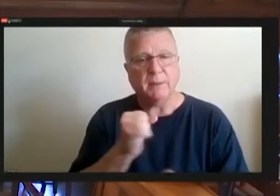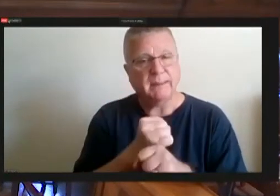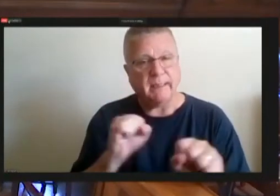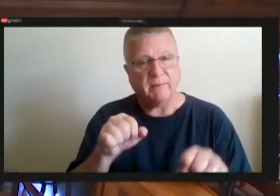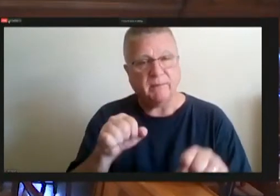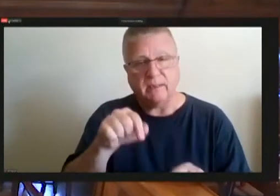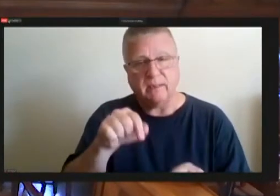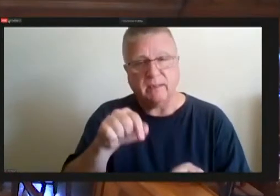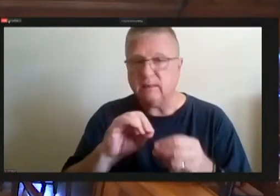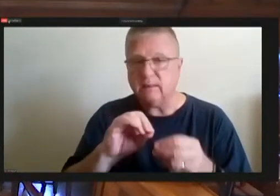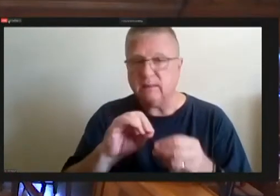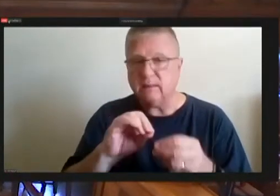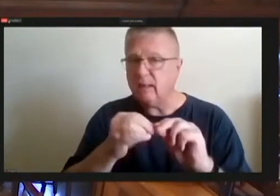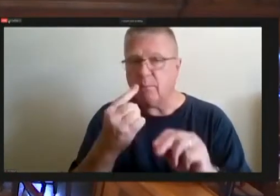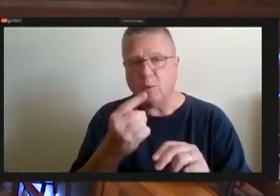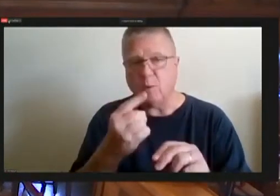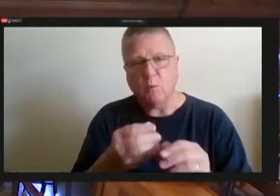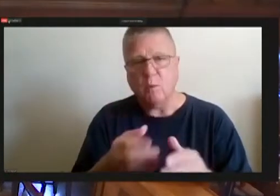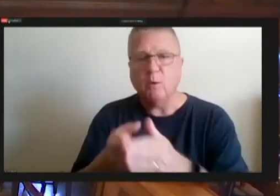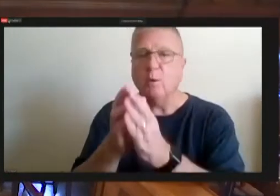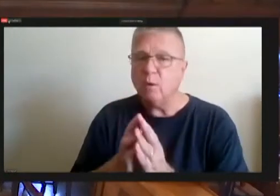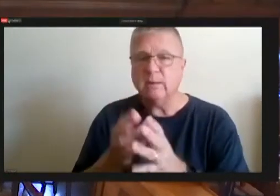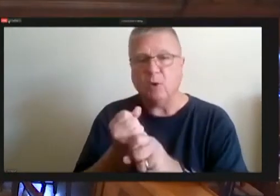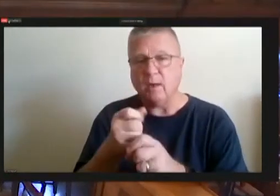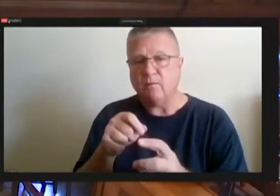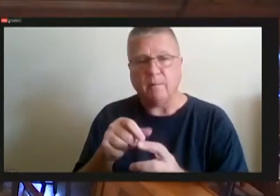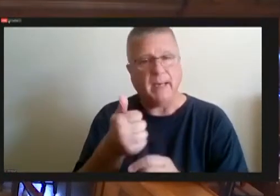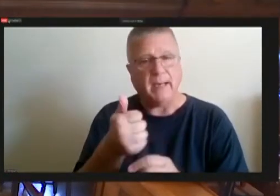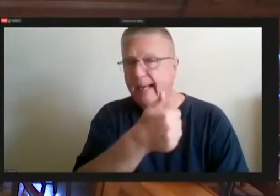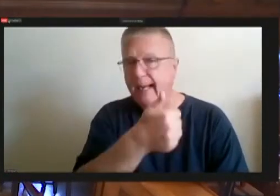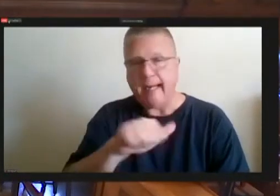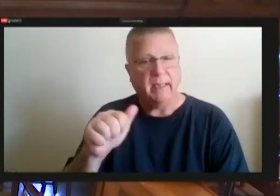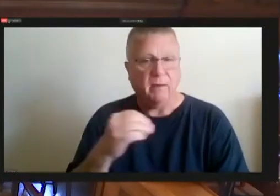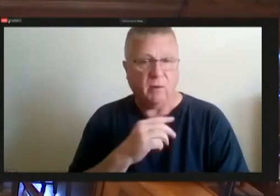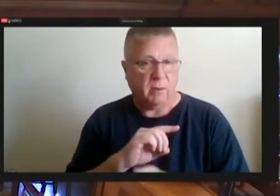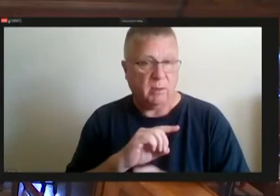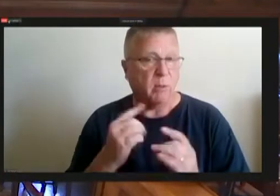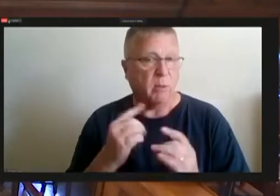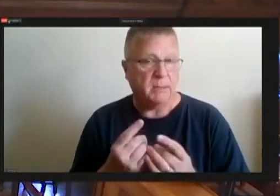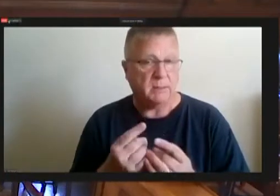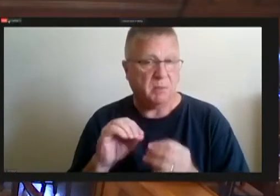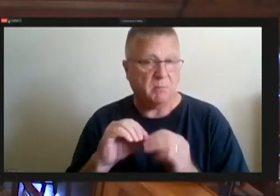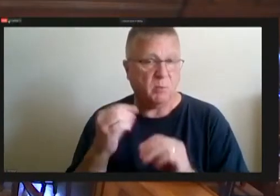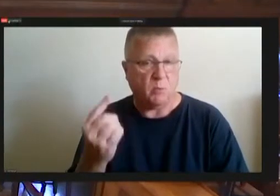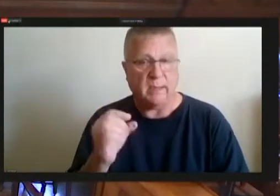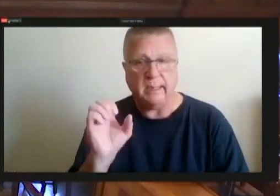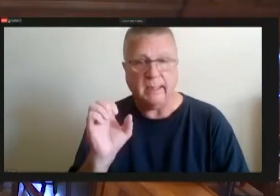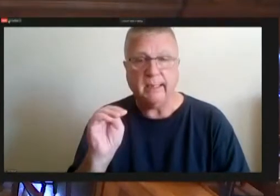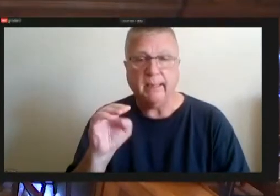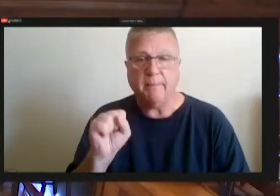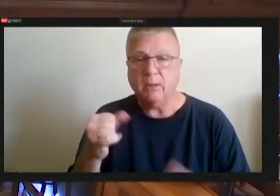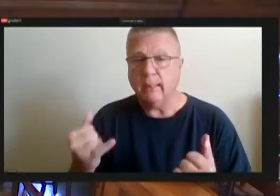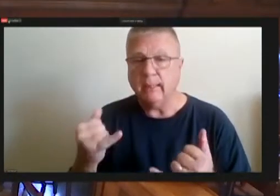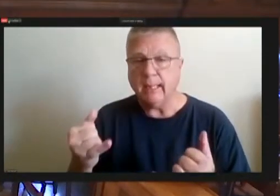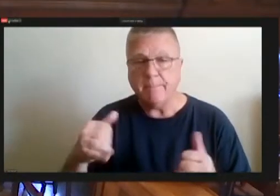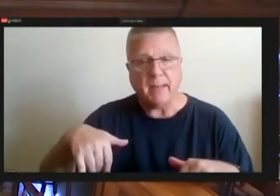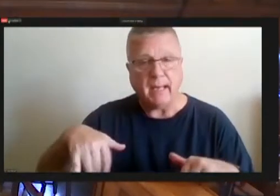from either depart for many of our departments and Ms at this point has not gotten a new ambulance.